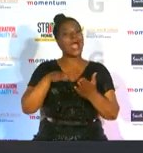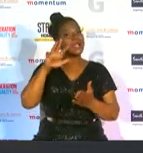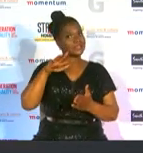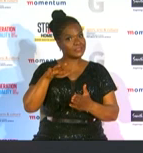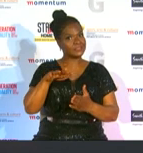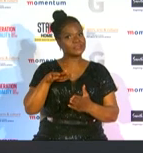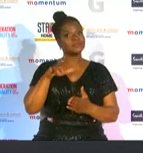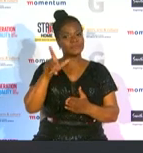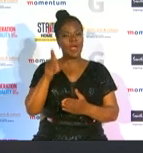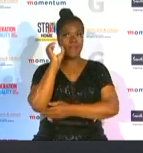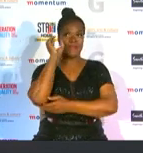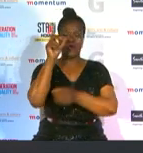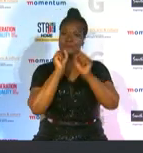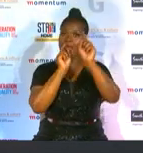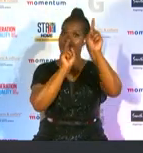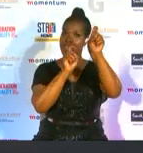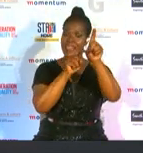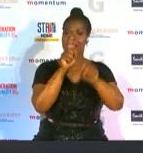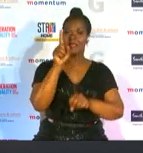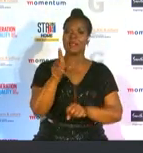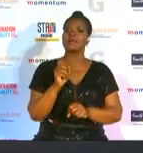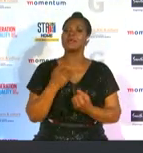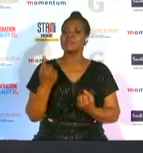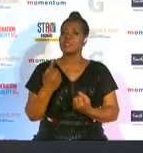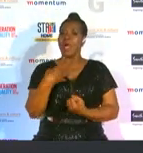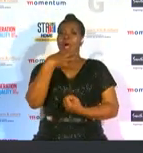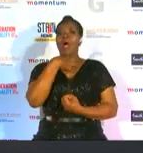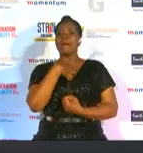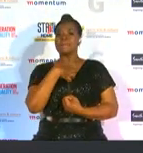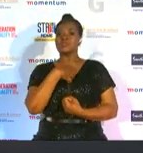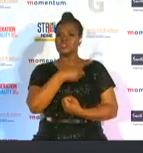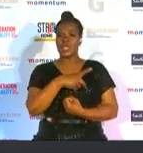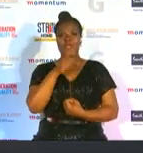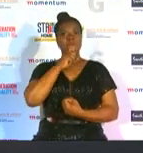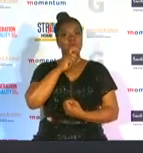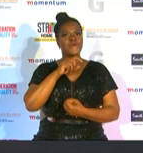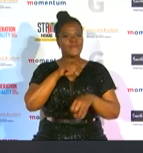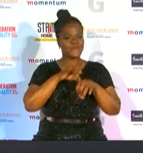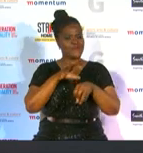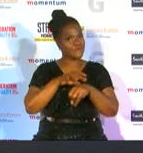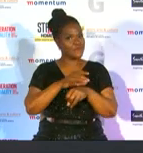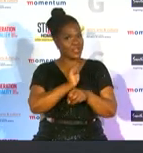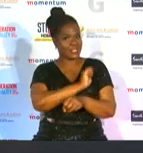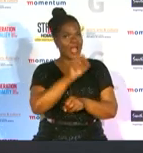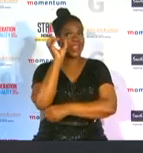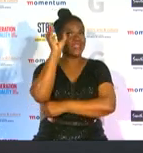the stalin sport premier league netball ambassador uses her pro netball influence to promote the value of netball